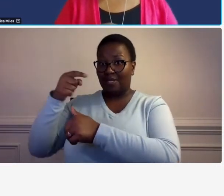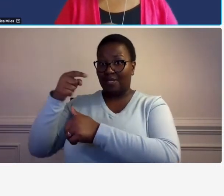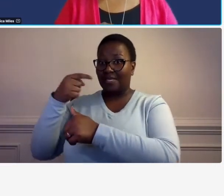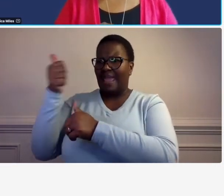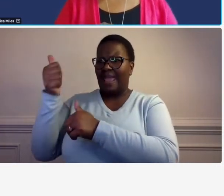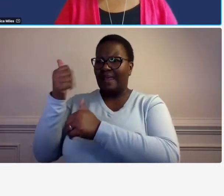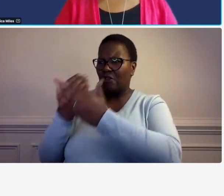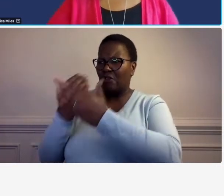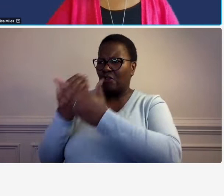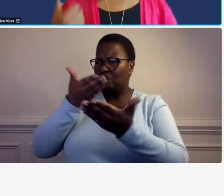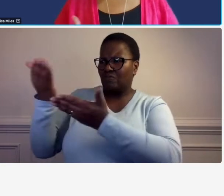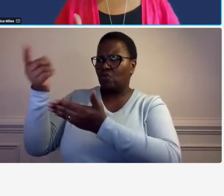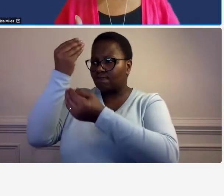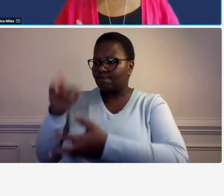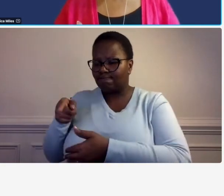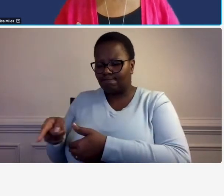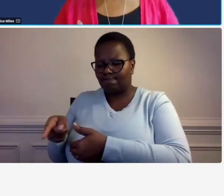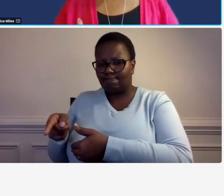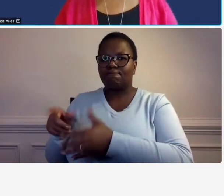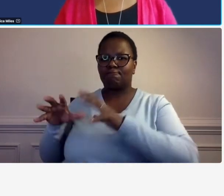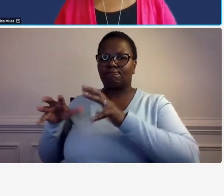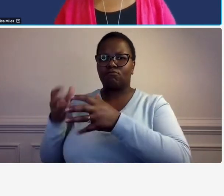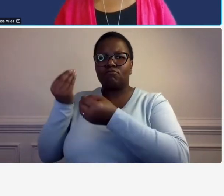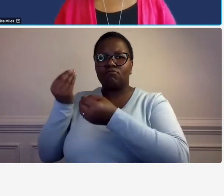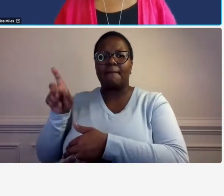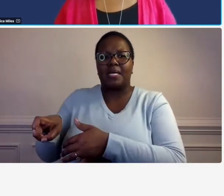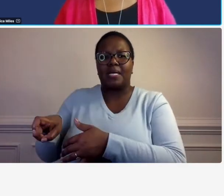an amendment you need to make sure your subs know that so that they can they can comply